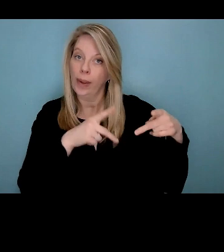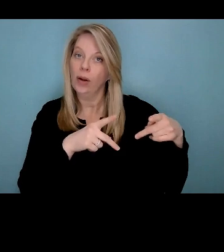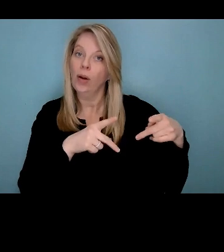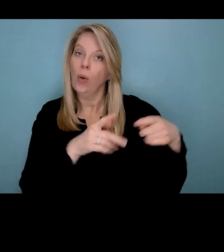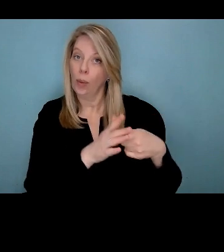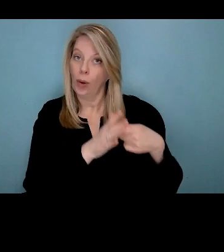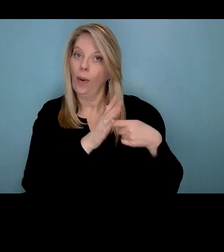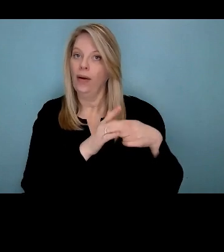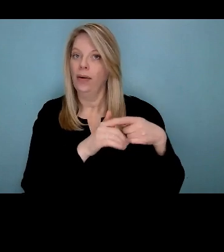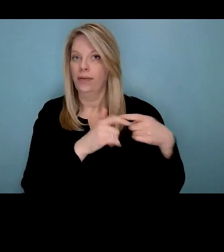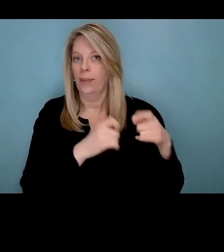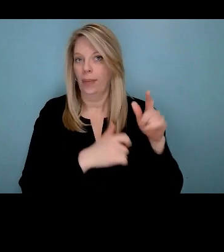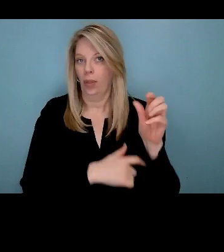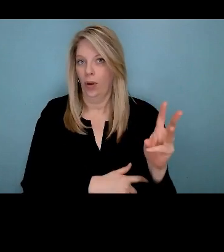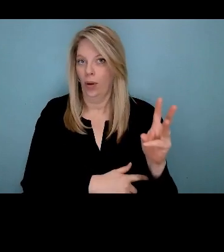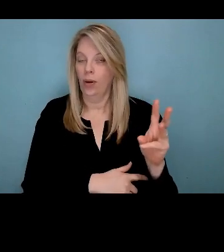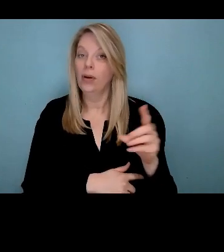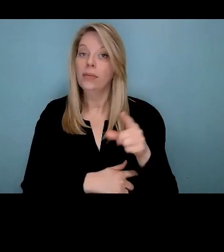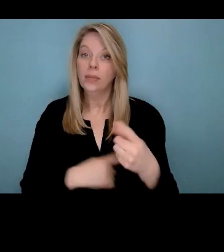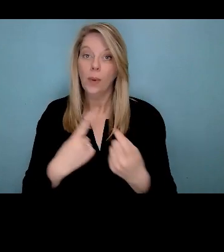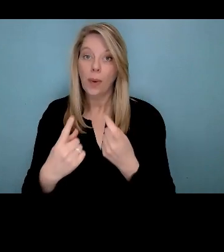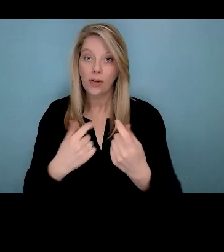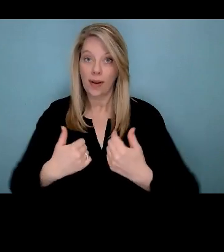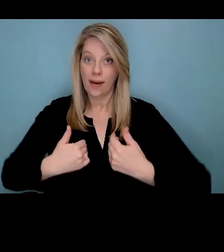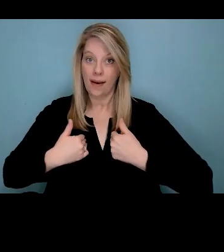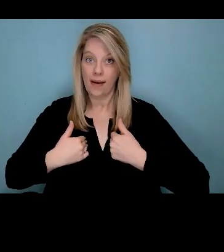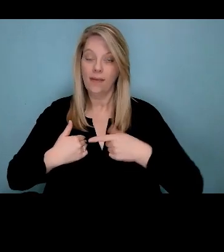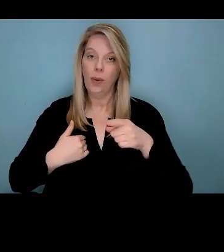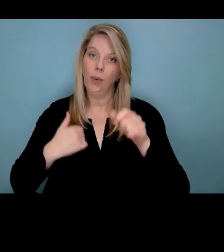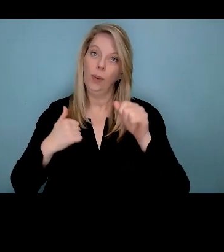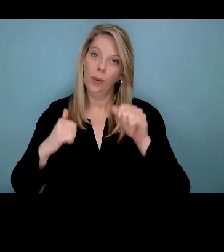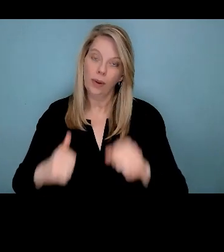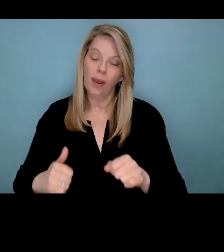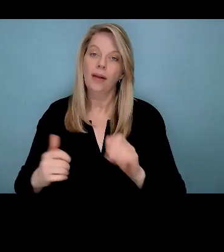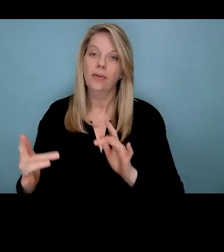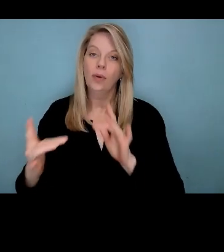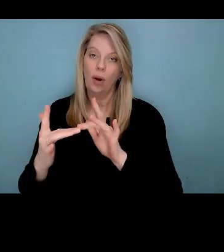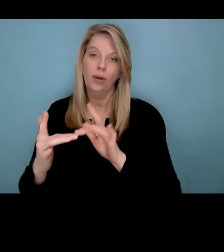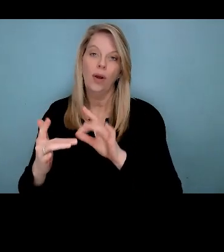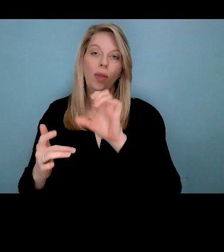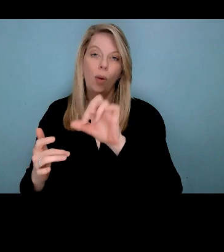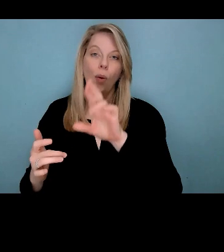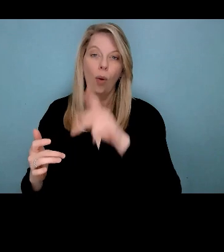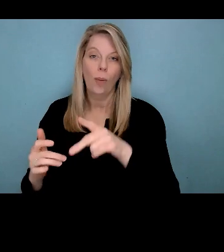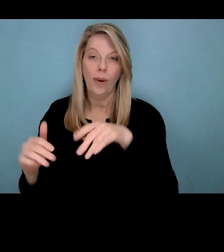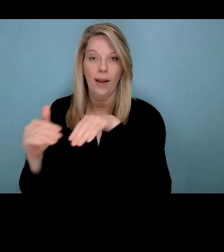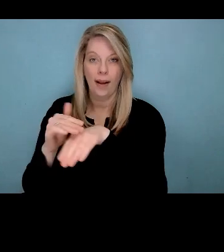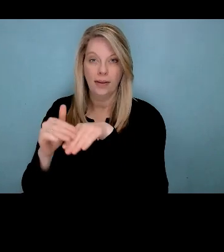If you have any questions, you may contact the corporate access and privacy officer.